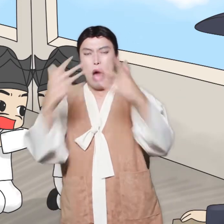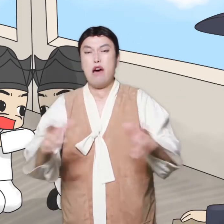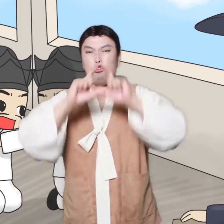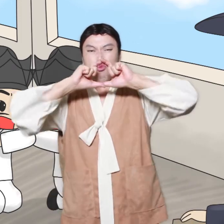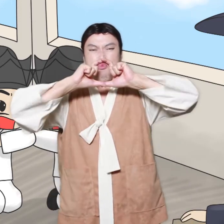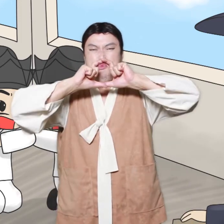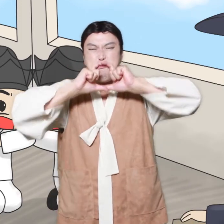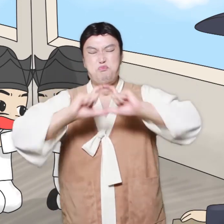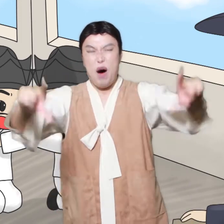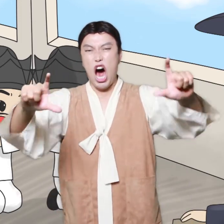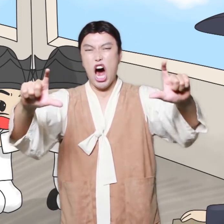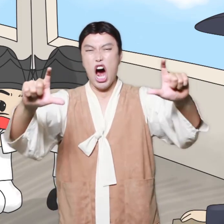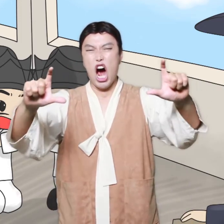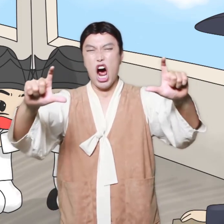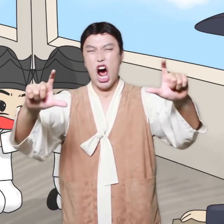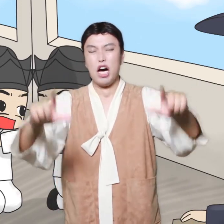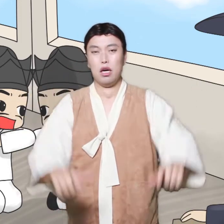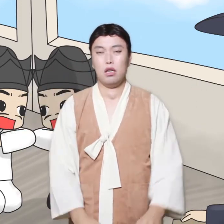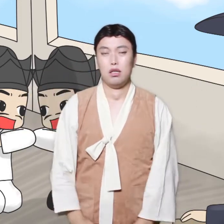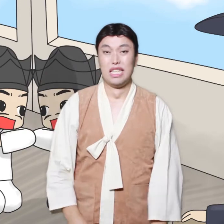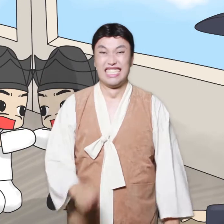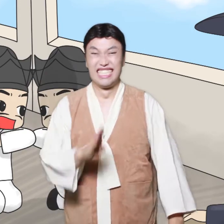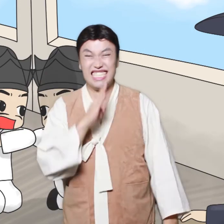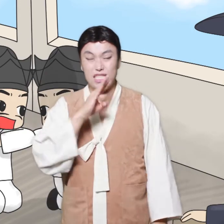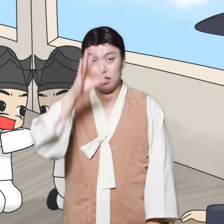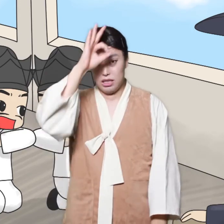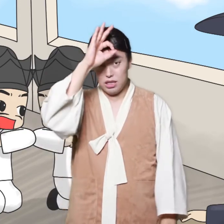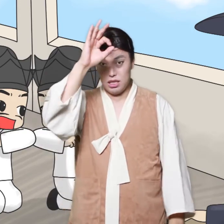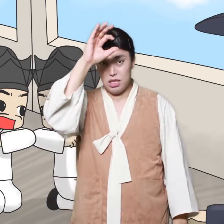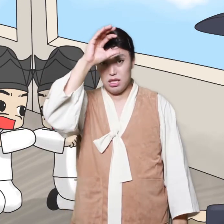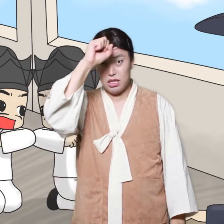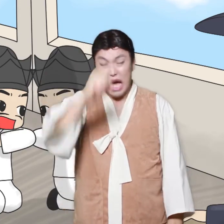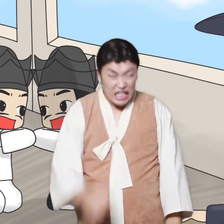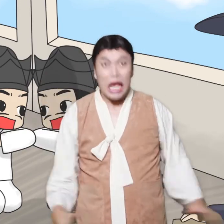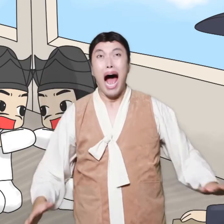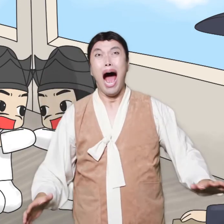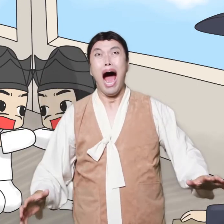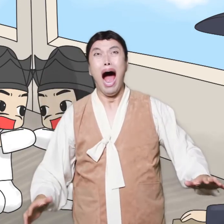Yes? One for 24, one for 23? I know. Wait a moment.